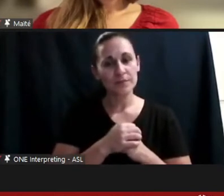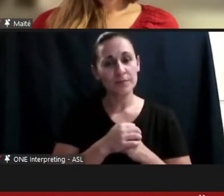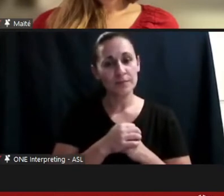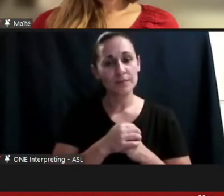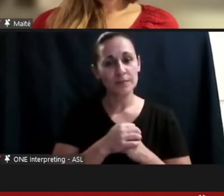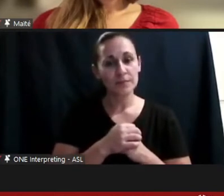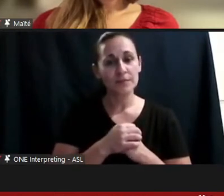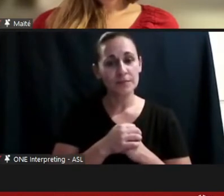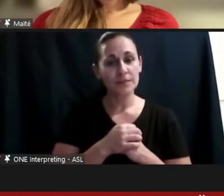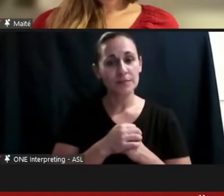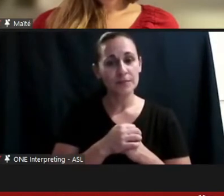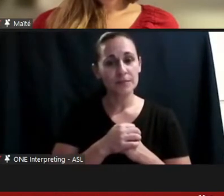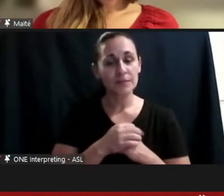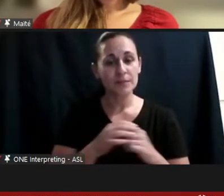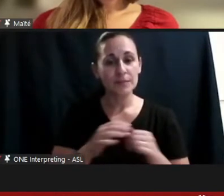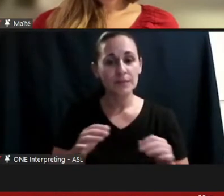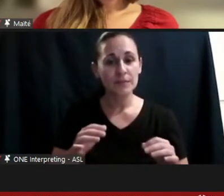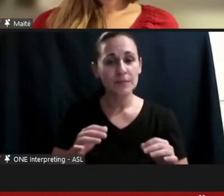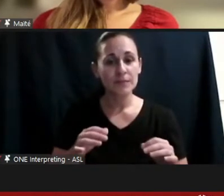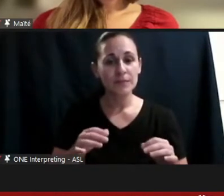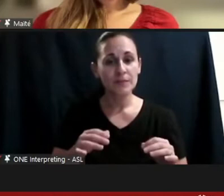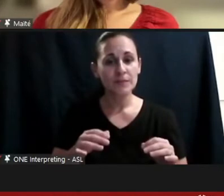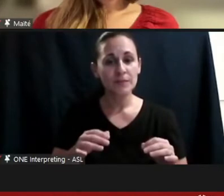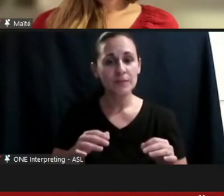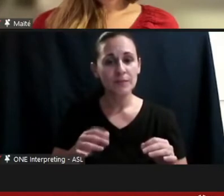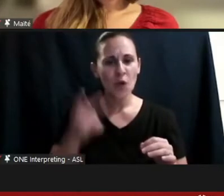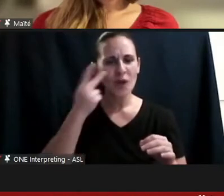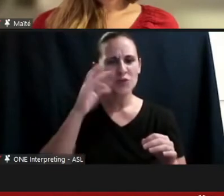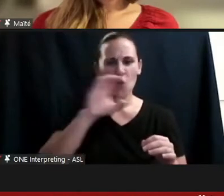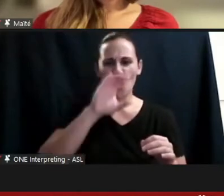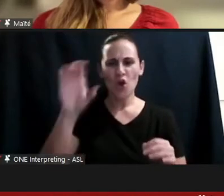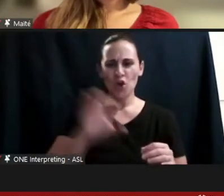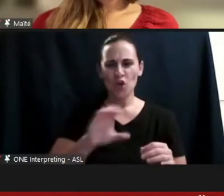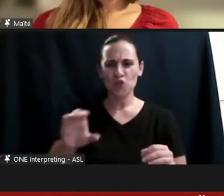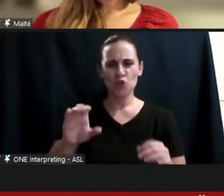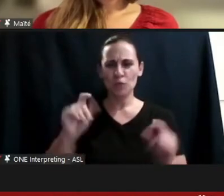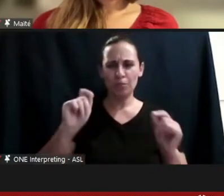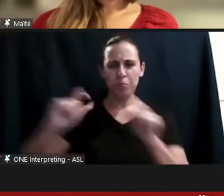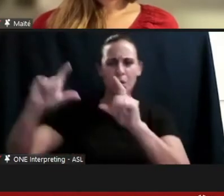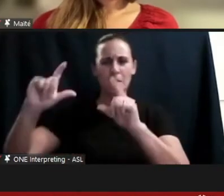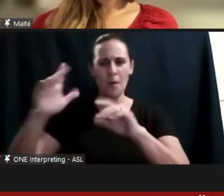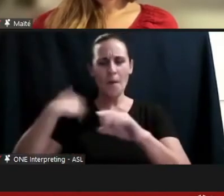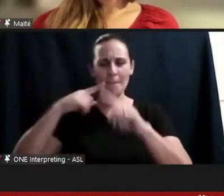it's like I'm seeing this resume icon on my other screen pop up – it was scary